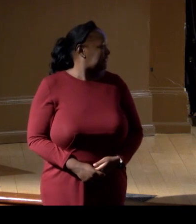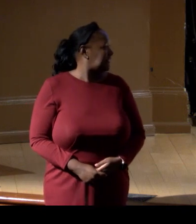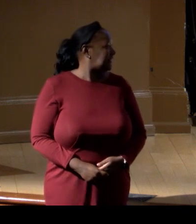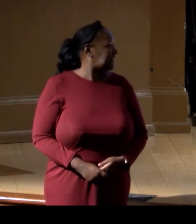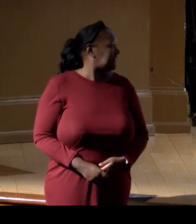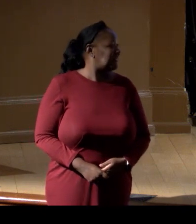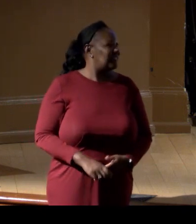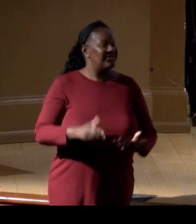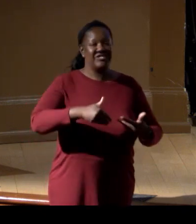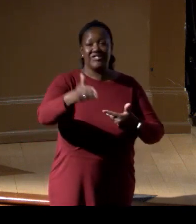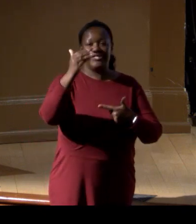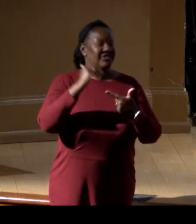Okay, next- - Okay.